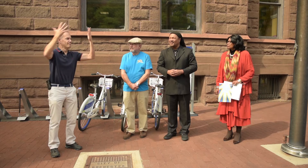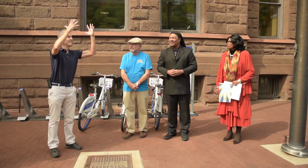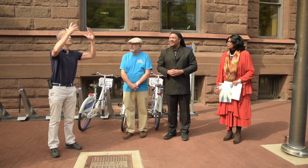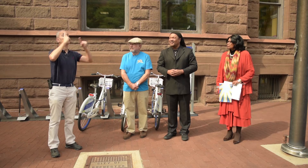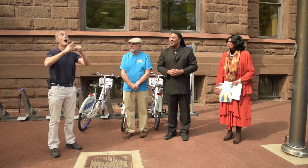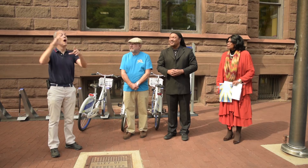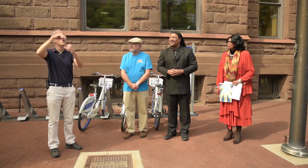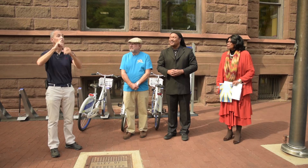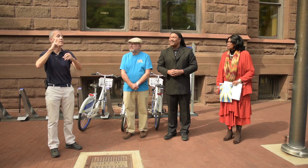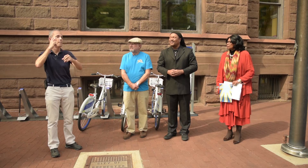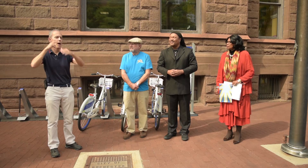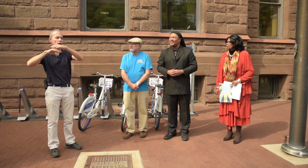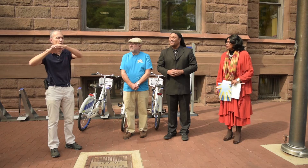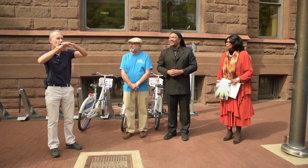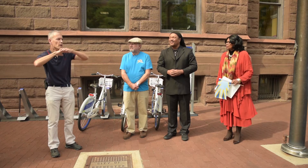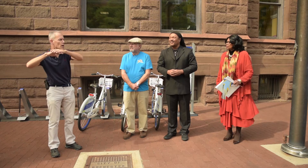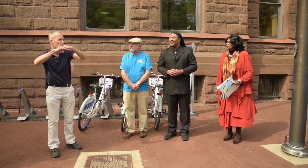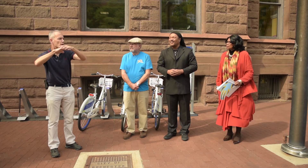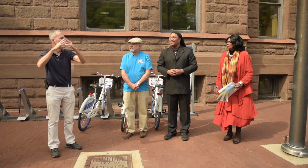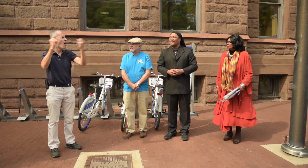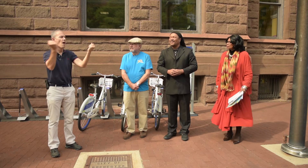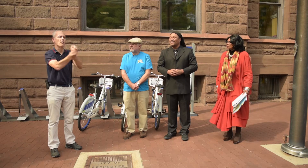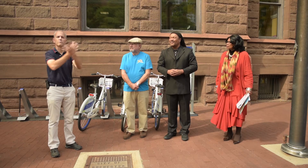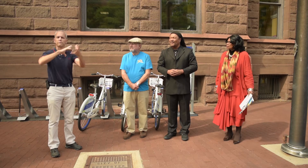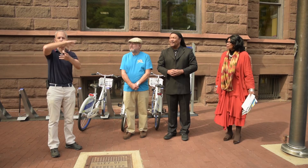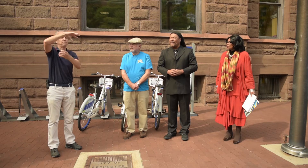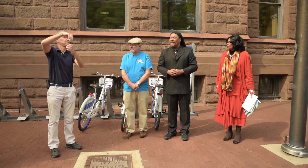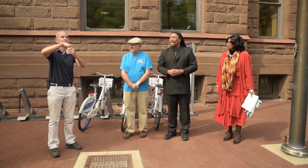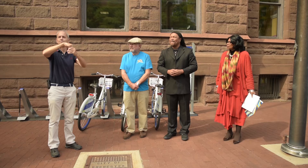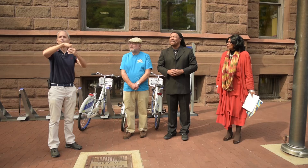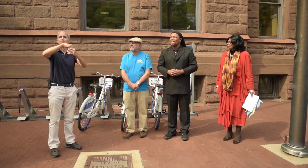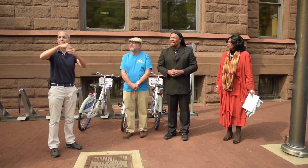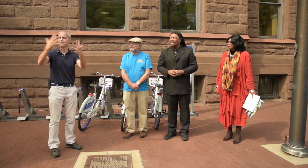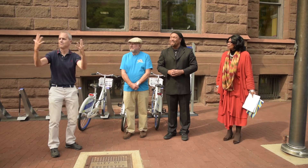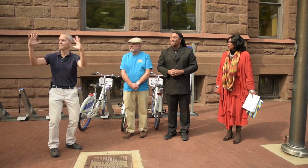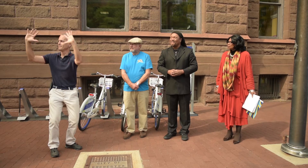the hand so the deaf blind also have tactile communication and it represents